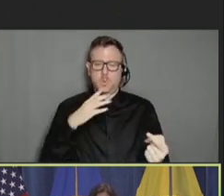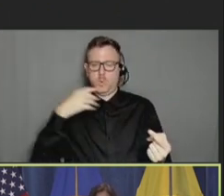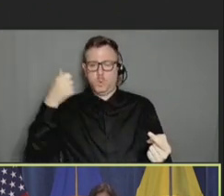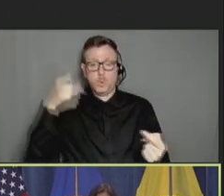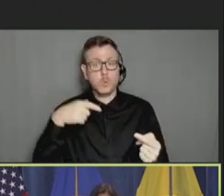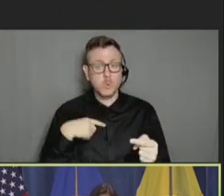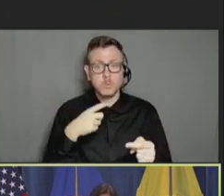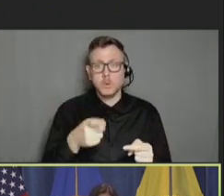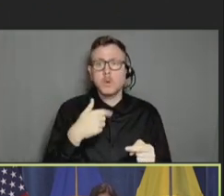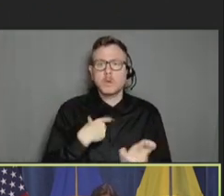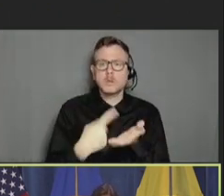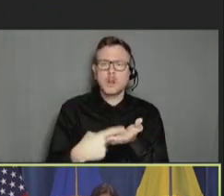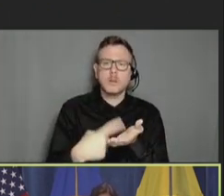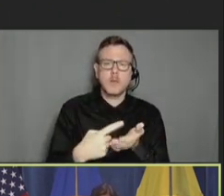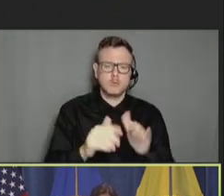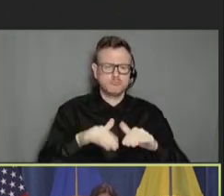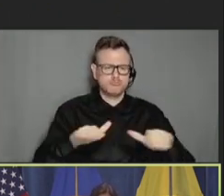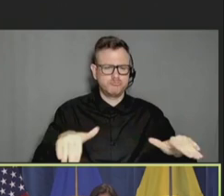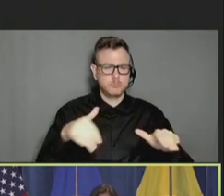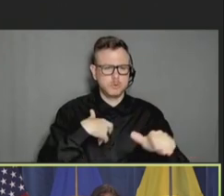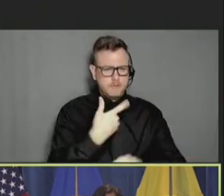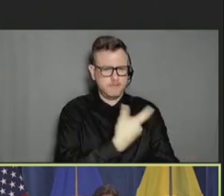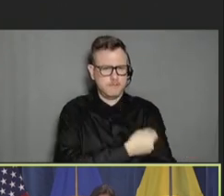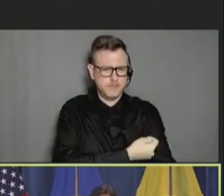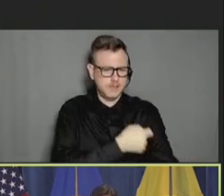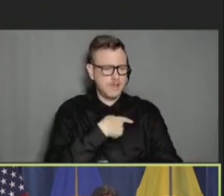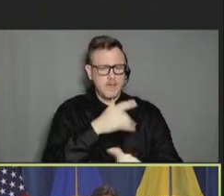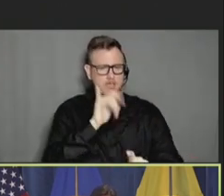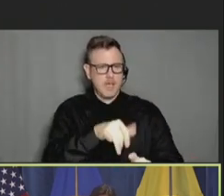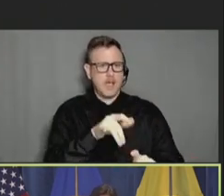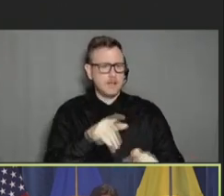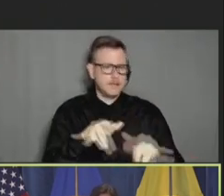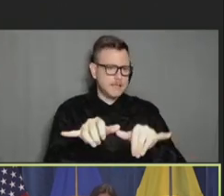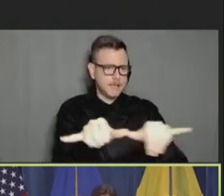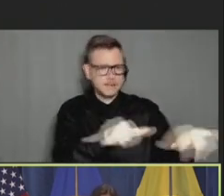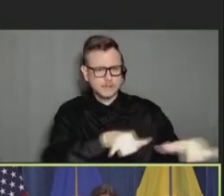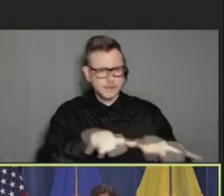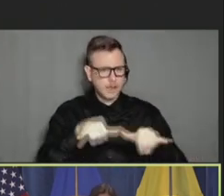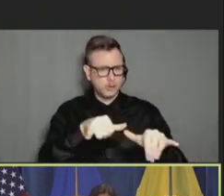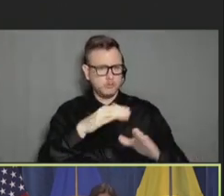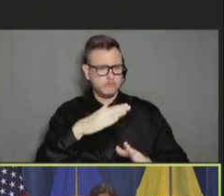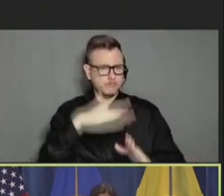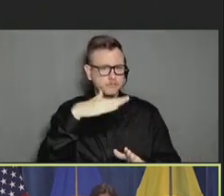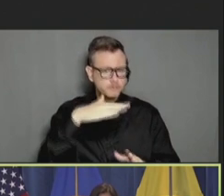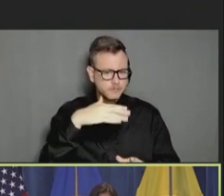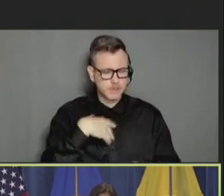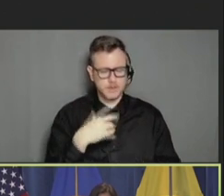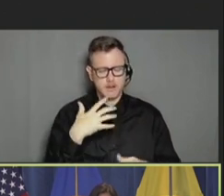vaccines as sort of the gold standard in terms of hesitancy and in terms of vaccine rates.